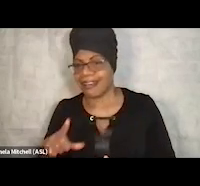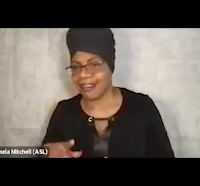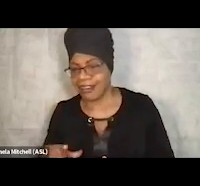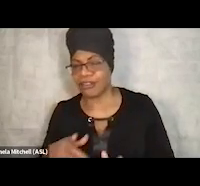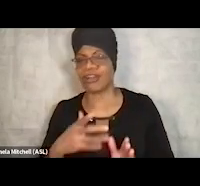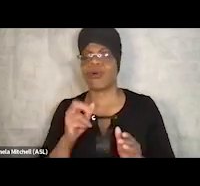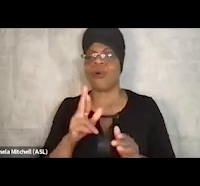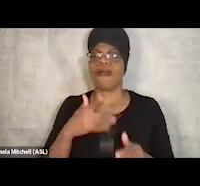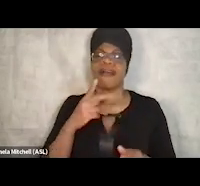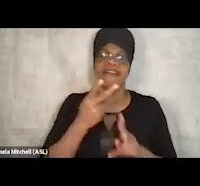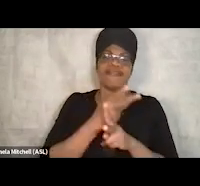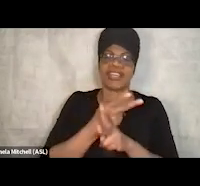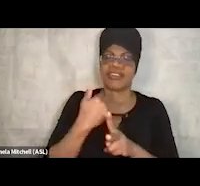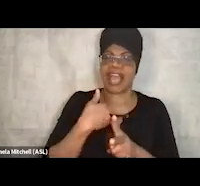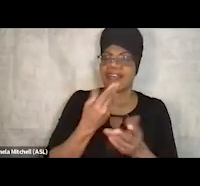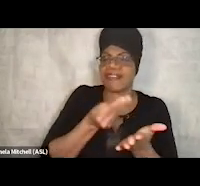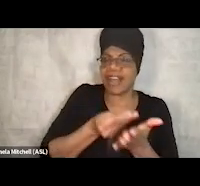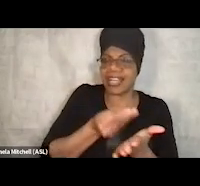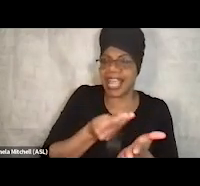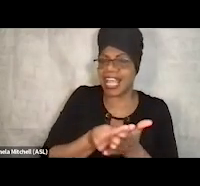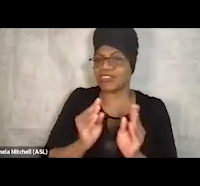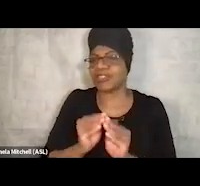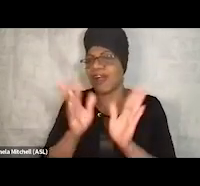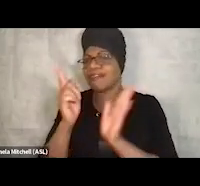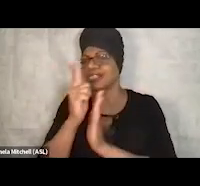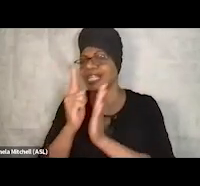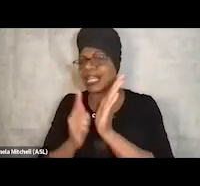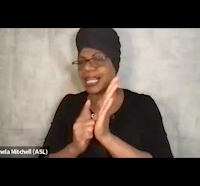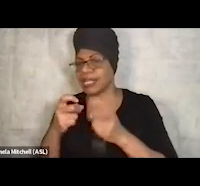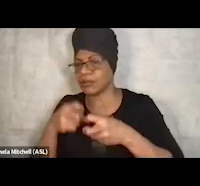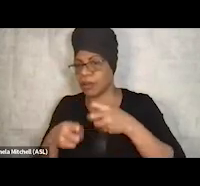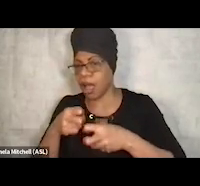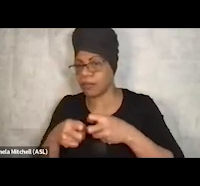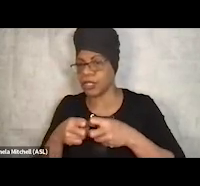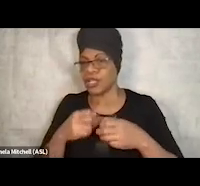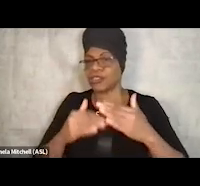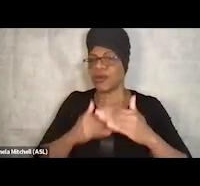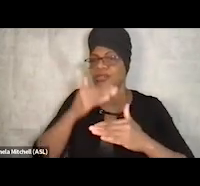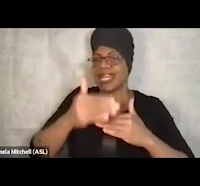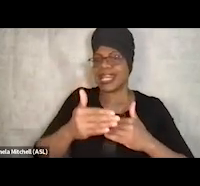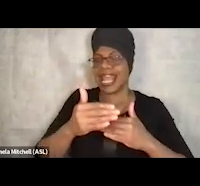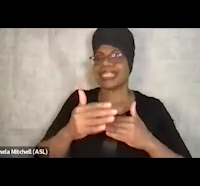you know, obviously the legal problems. So offering this next step transitional housing,